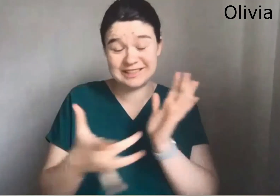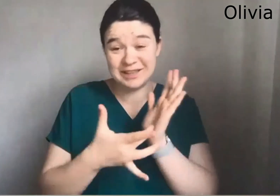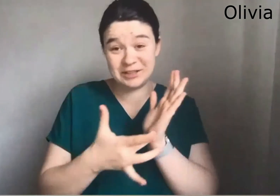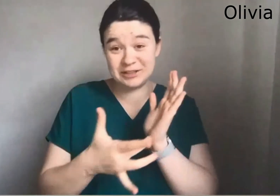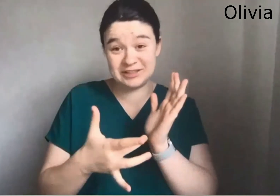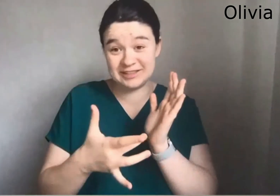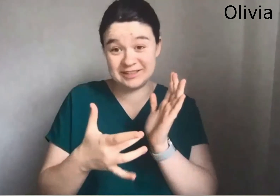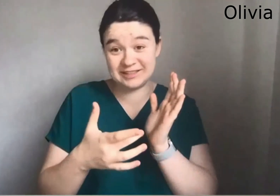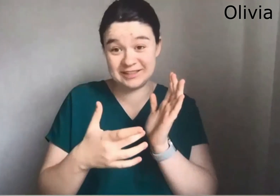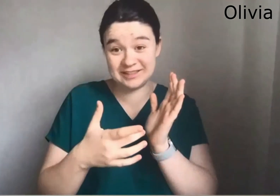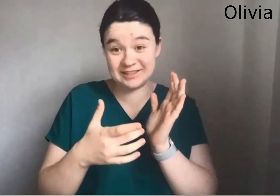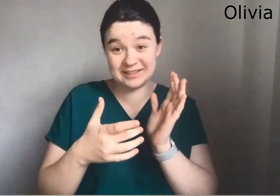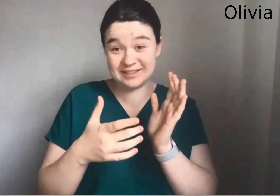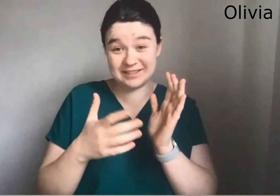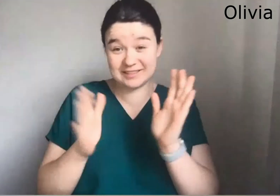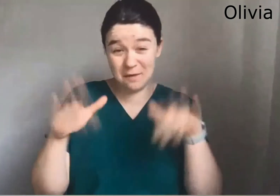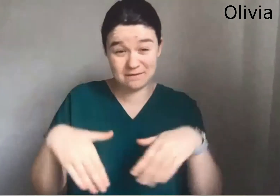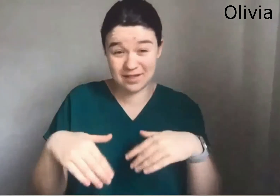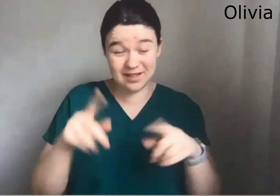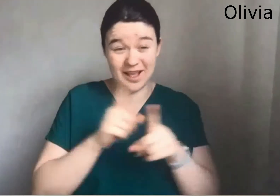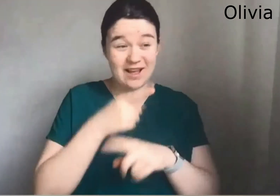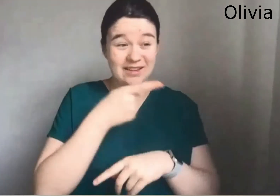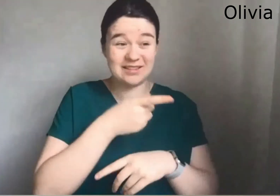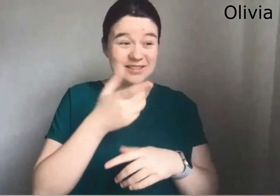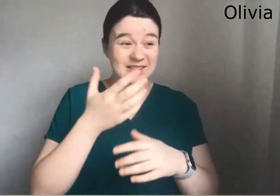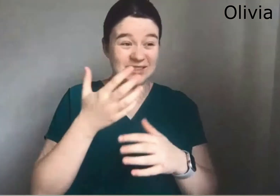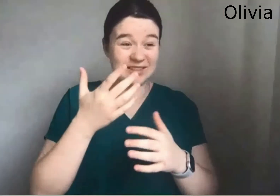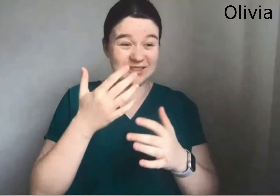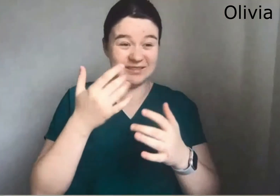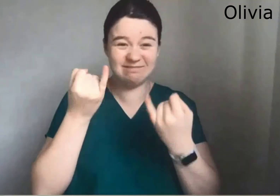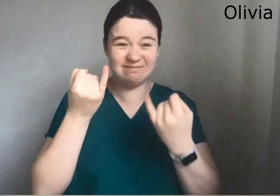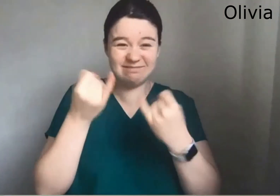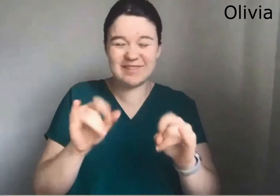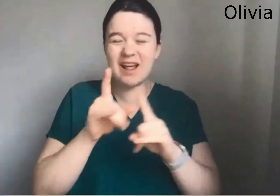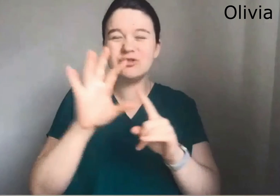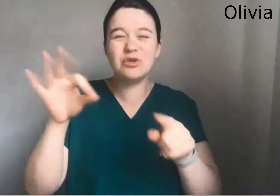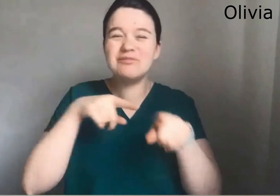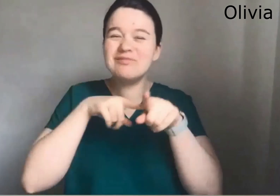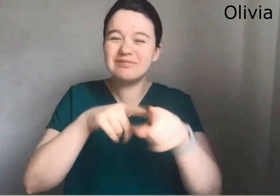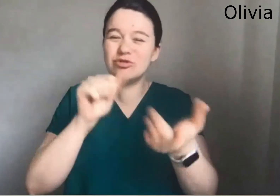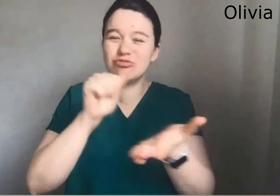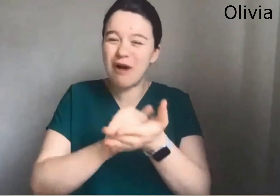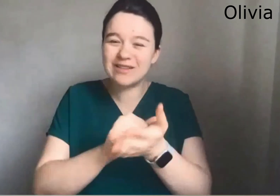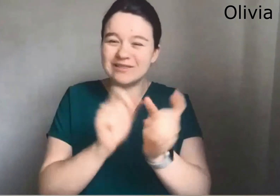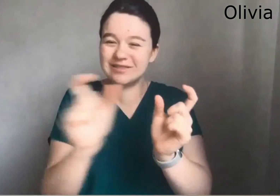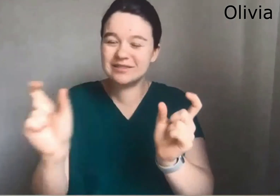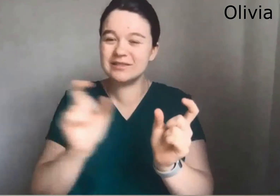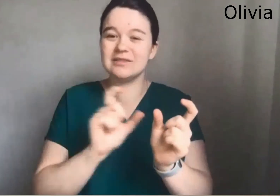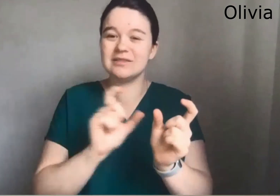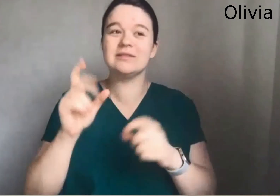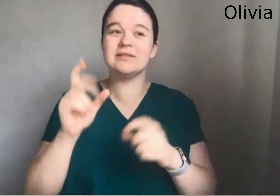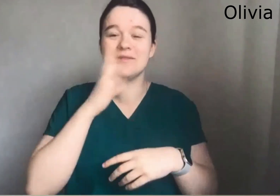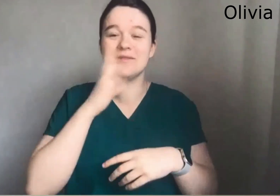But the quality is not there. The technology is a bit shit to be honest. It's awful um